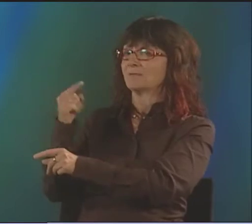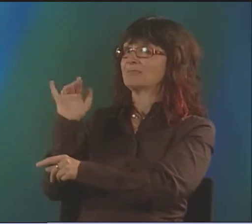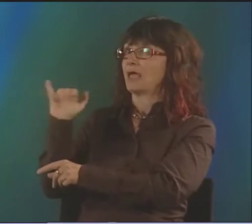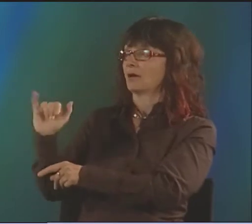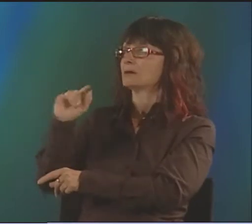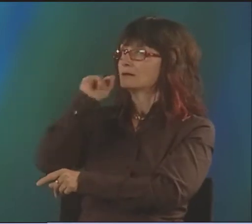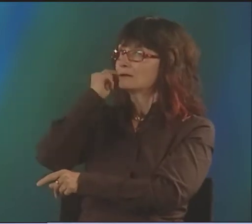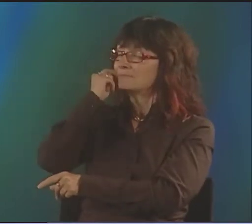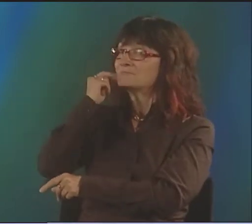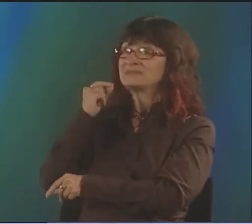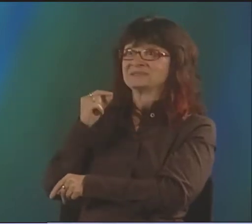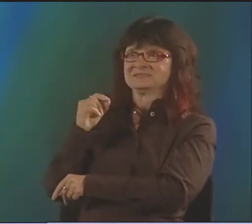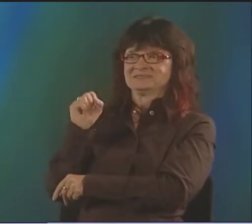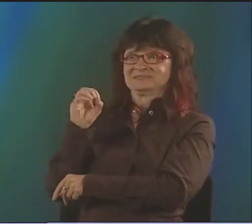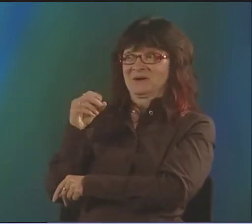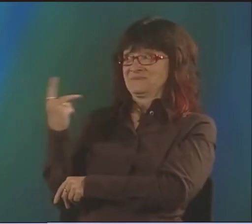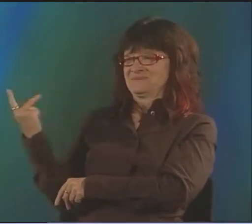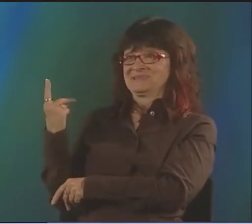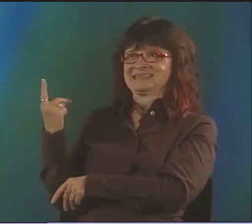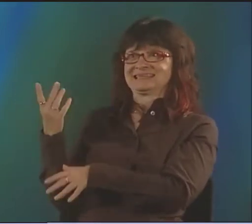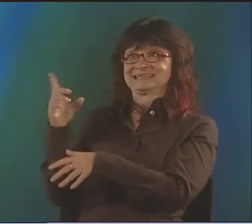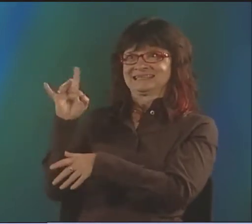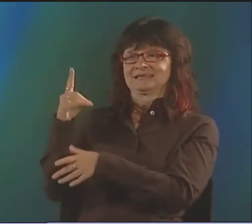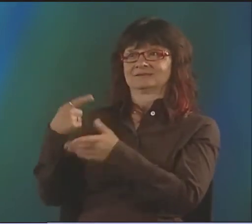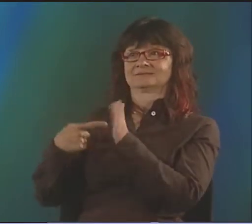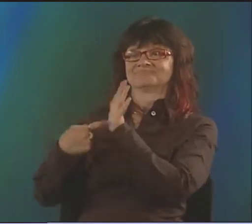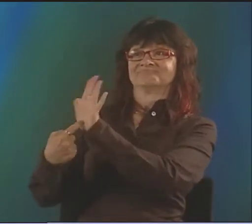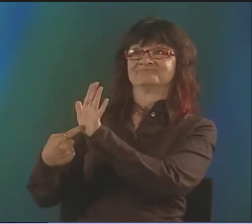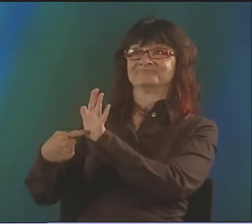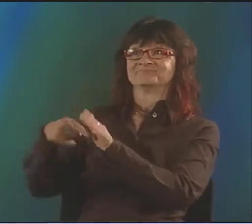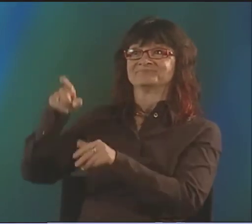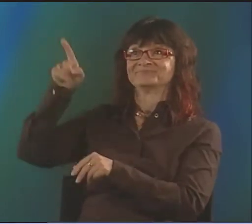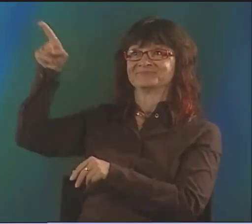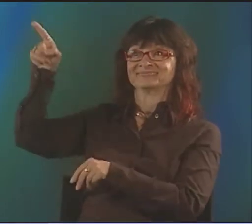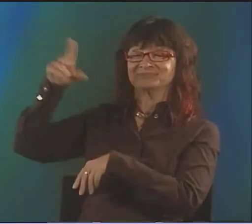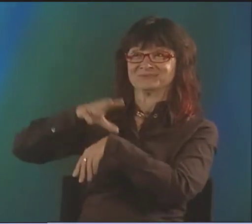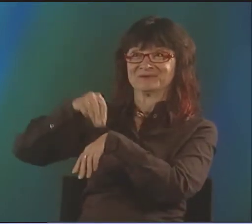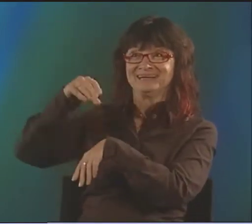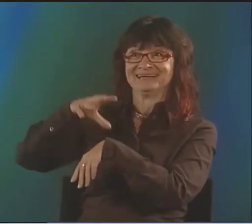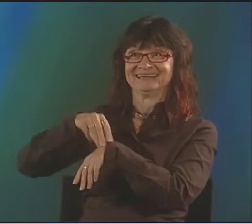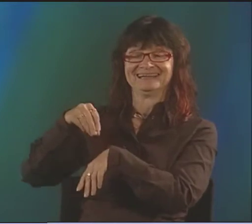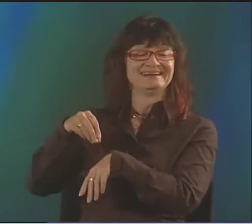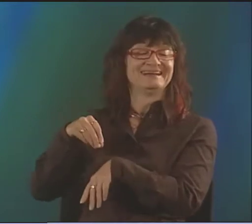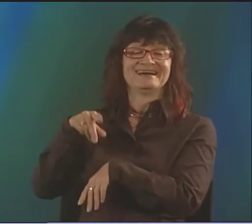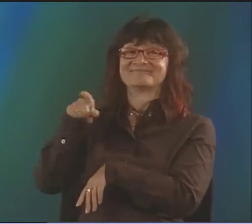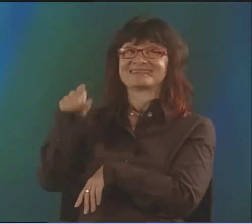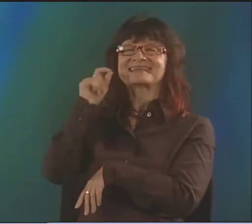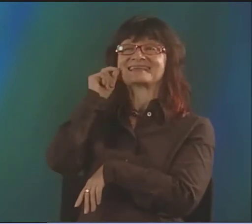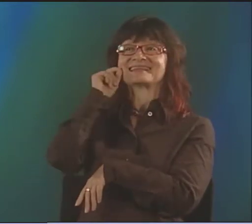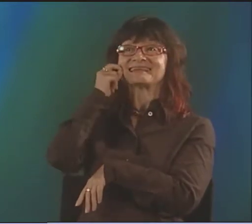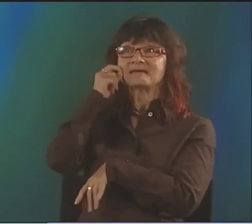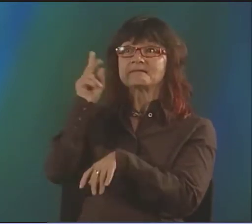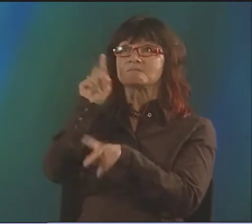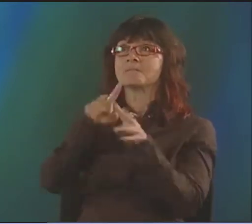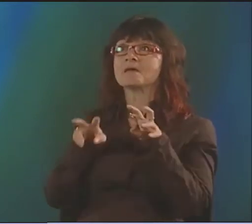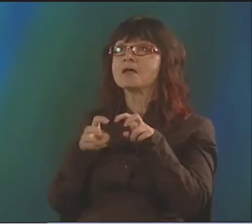"BIG WORLD TO SMALL WORLD," I THINK, SOMETHING LIKE THAT. "BIG WORLD, SMALL WORLD." THAT WAS REALLY NEAT. AND WE DID THAT.